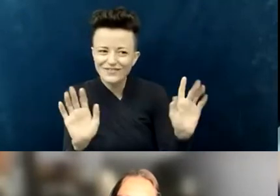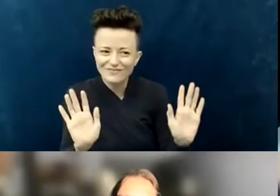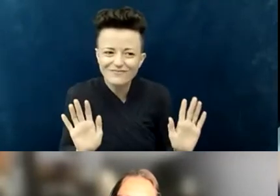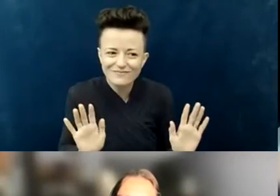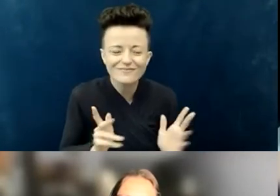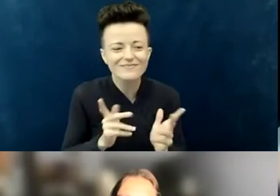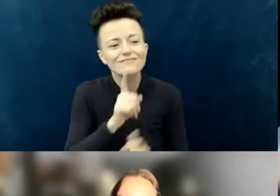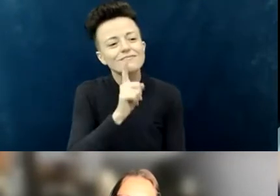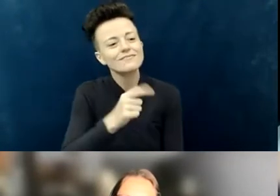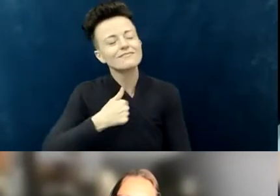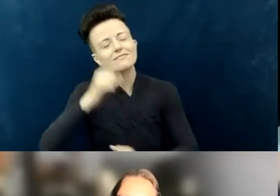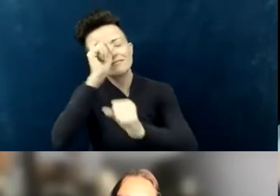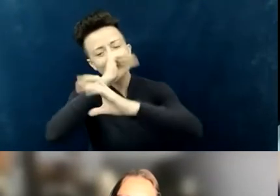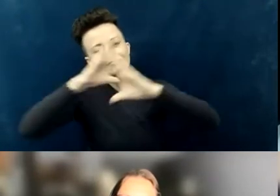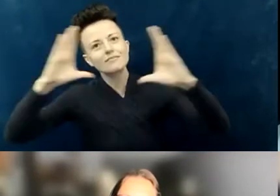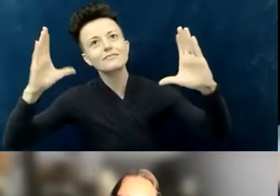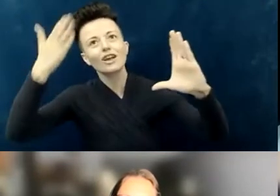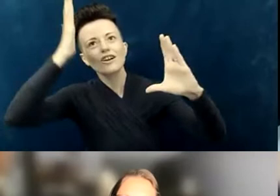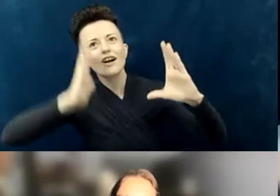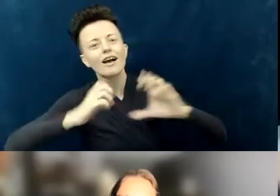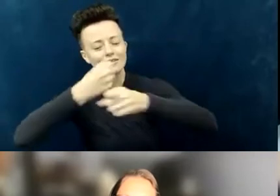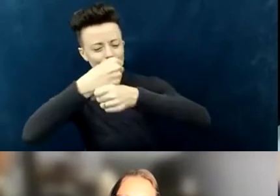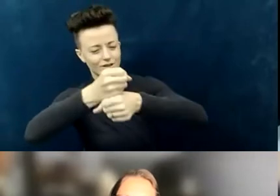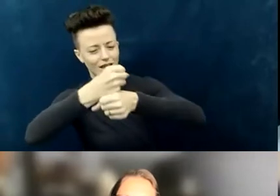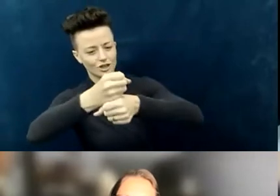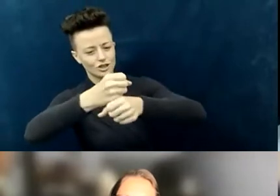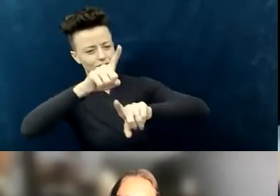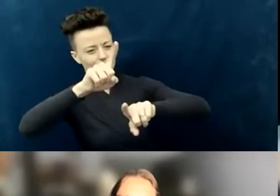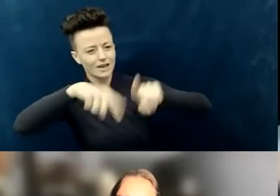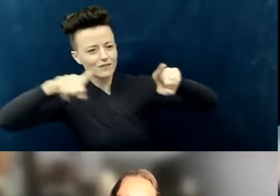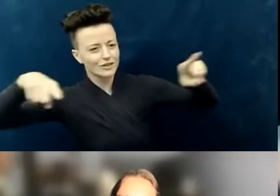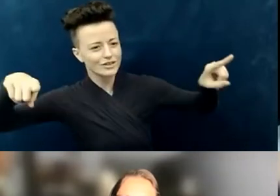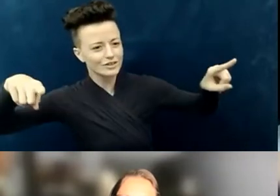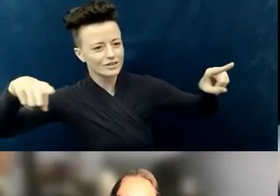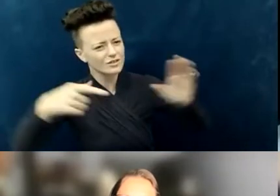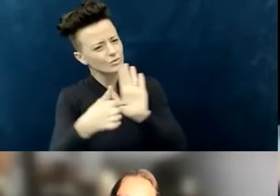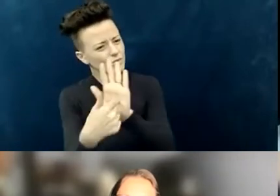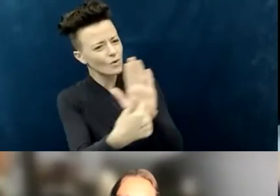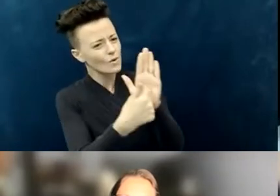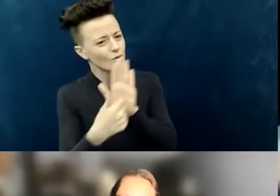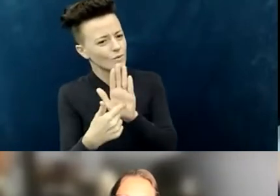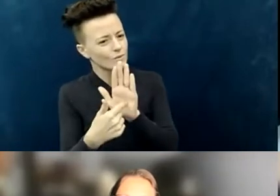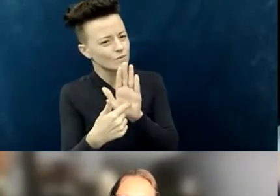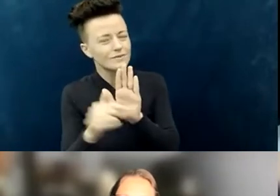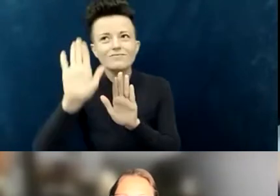the diversity of God's creation is reflected. In a social model of understanding disability,